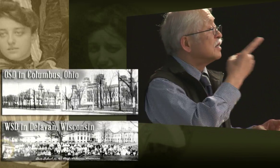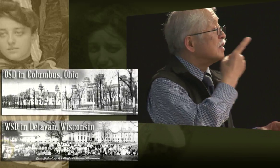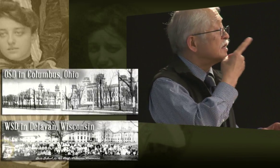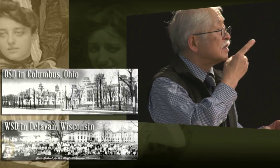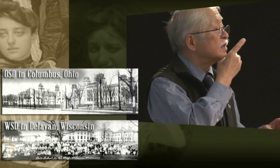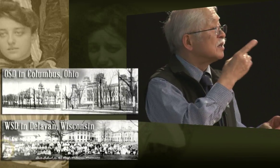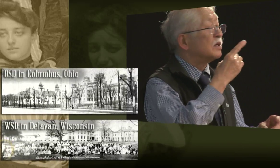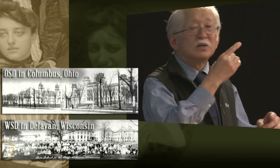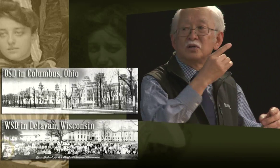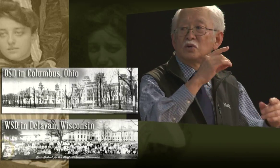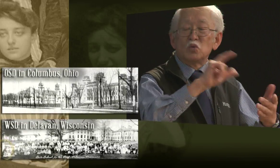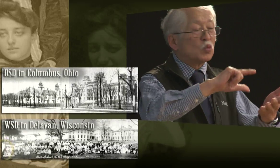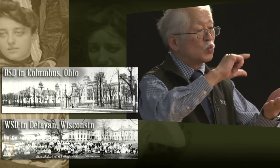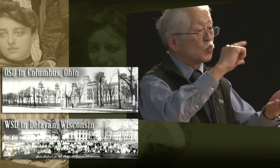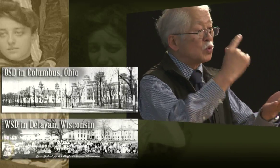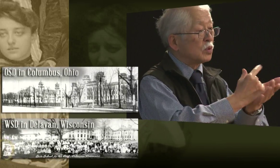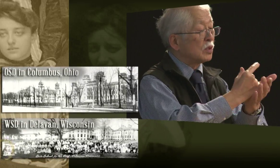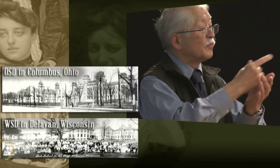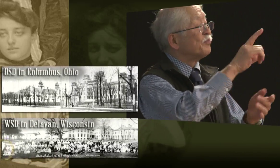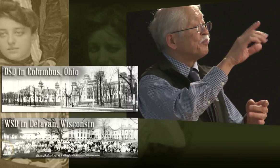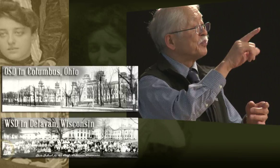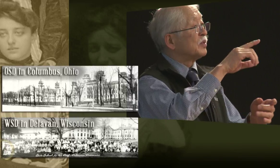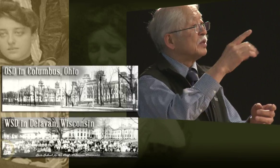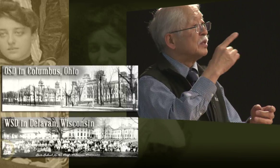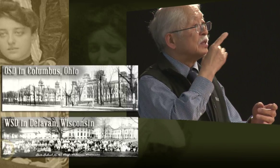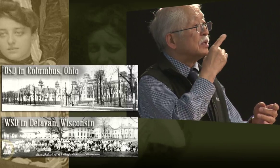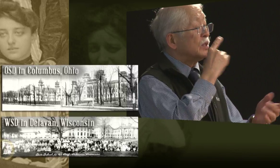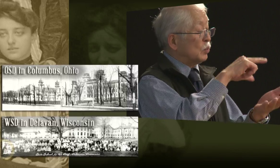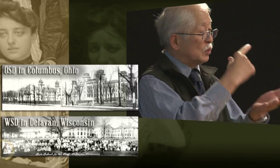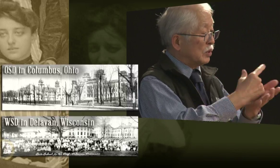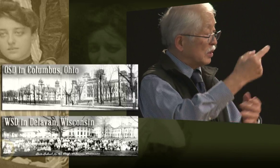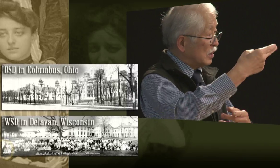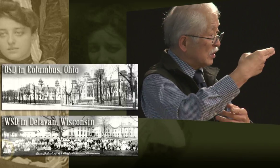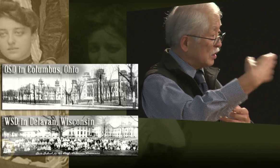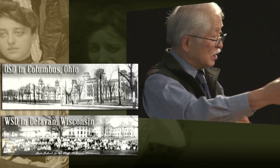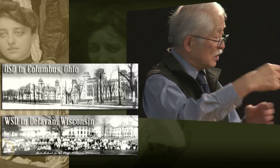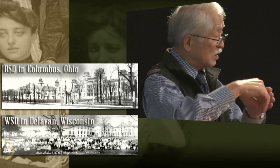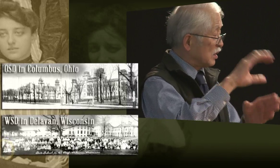On this slide, you'll see where Delight